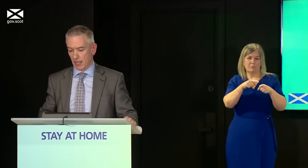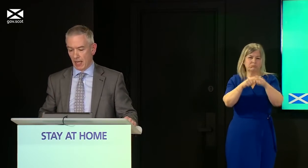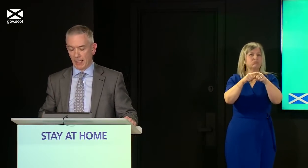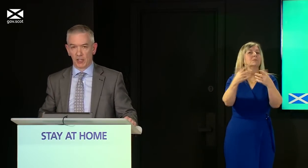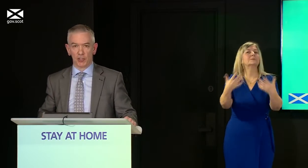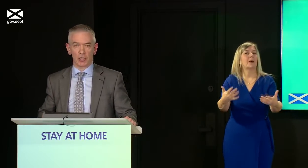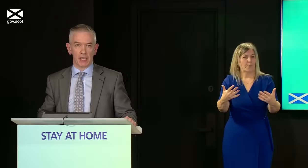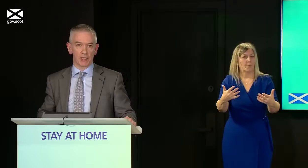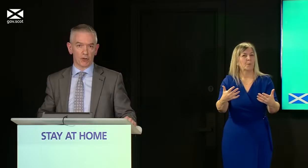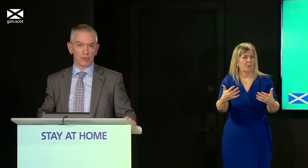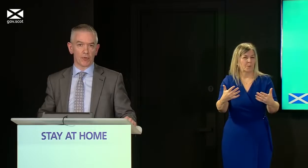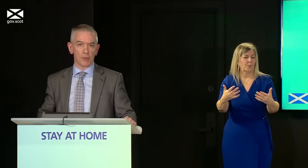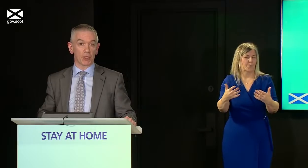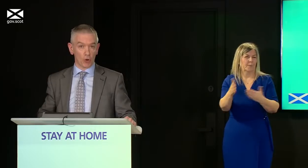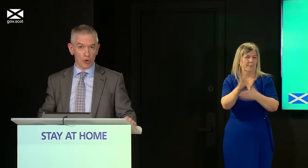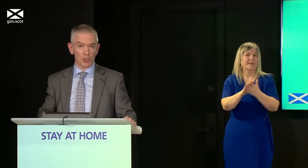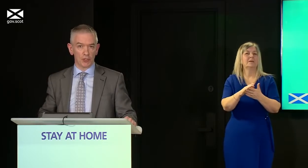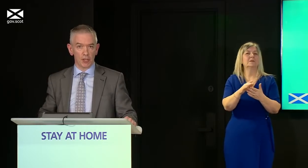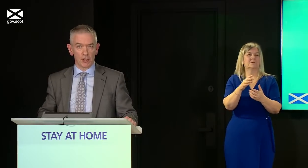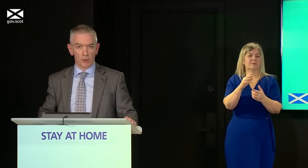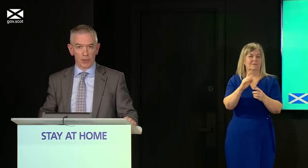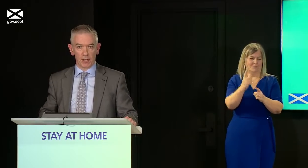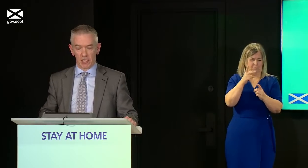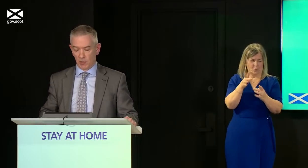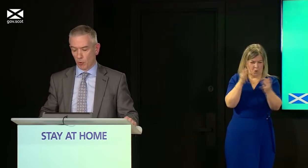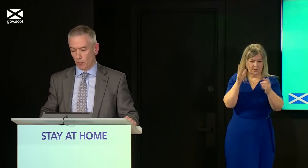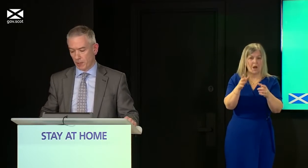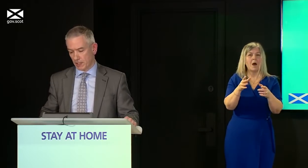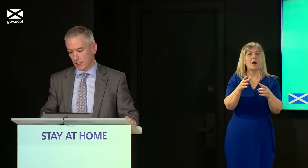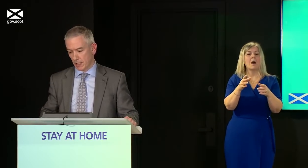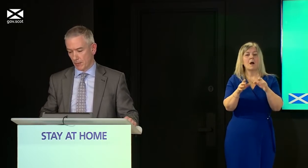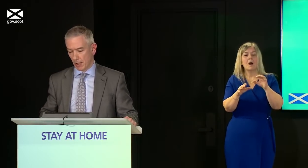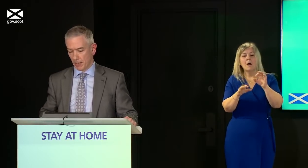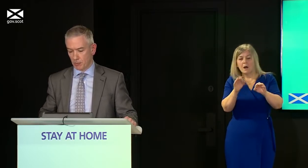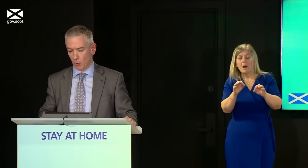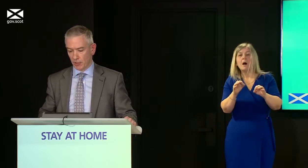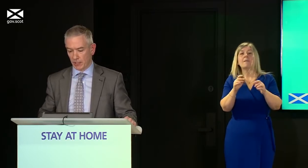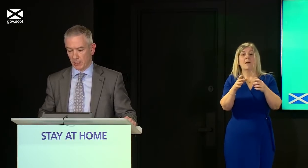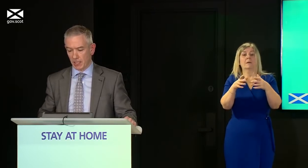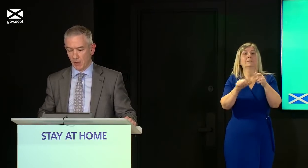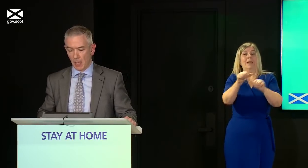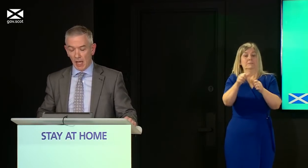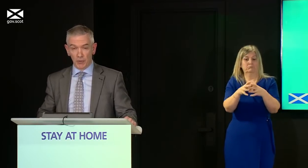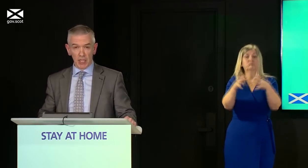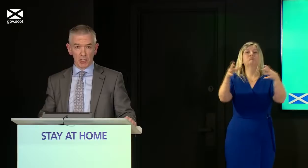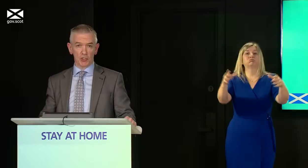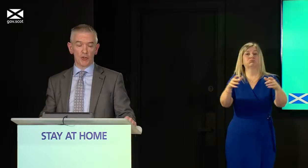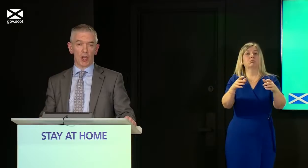an extra layer of precaution that we think is appropriate at this point in time in relation to